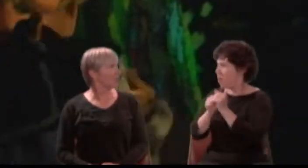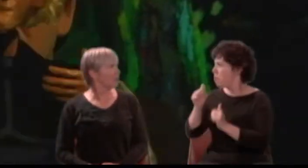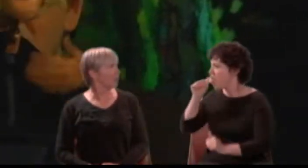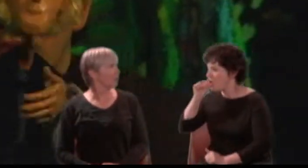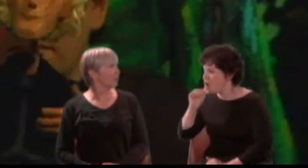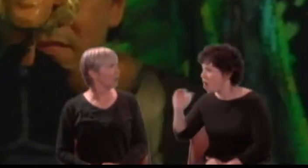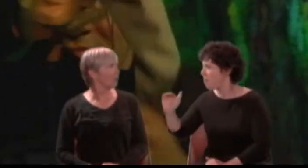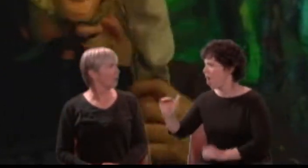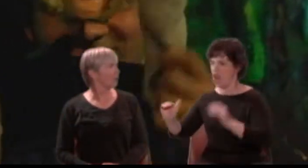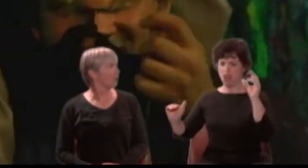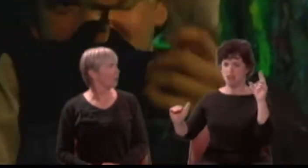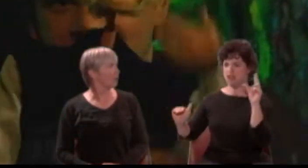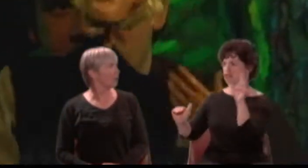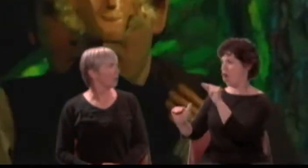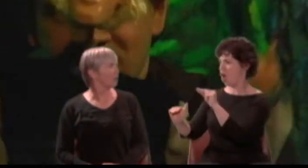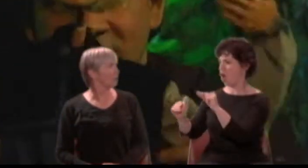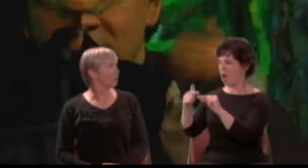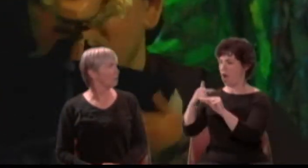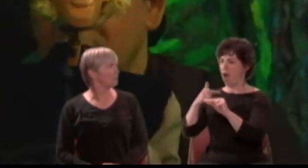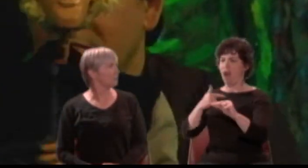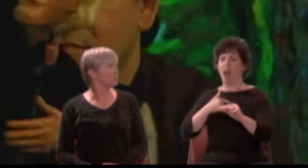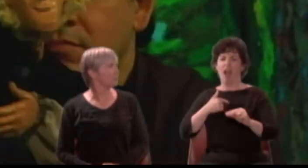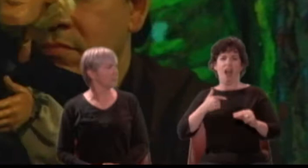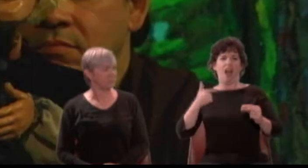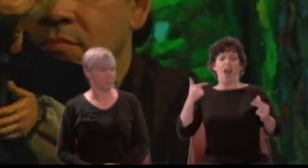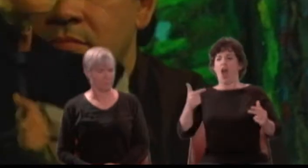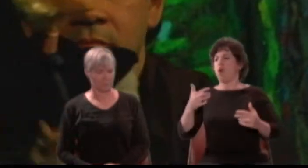I do repent the tedious minutes I with her have spent.